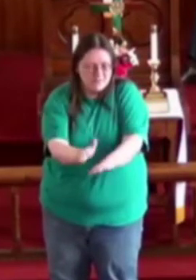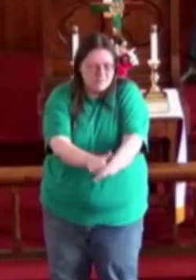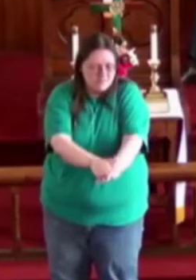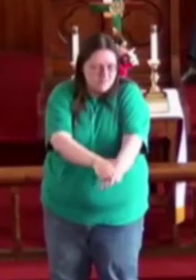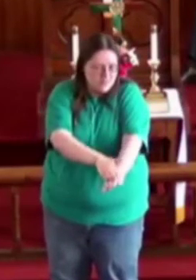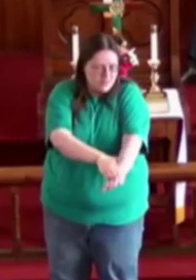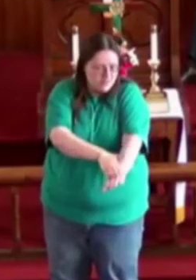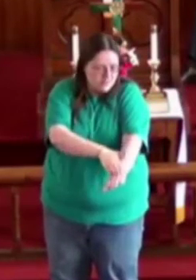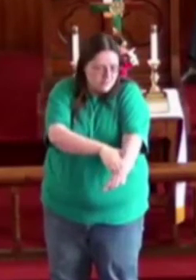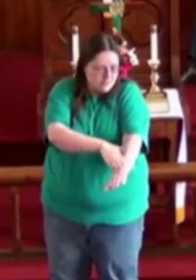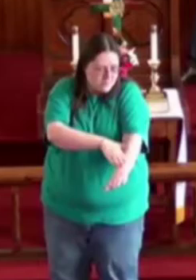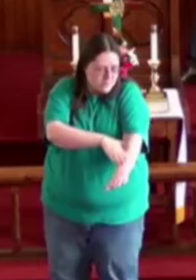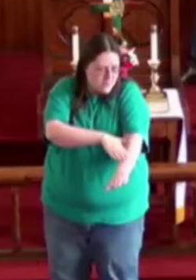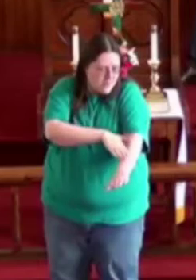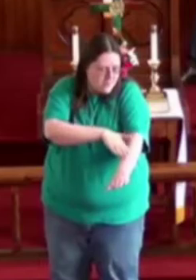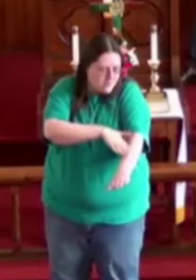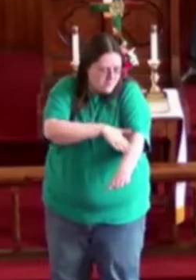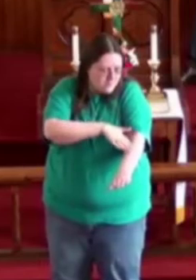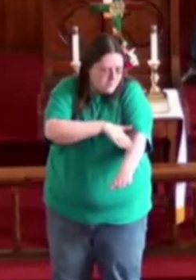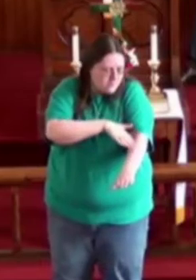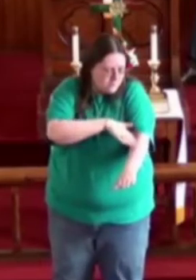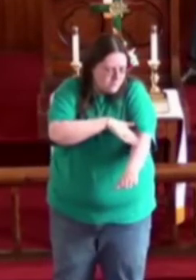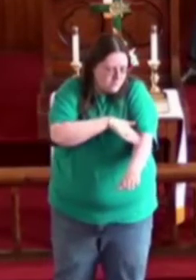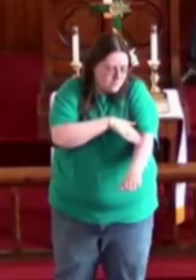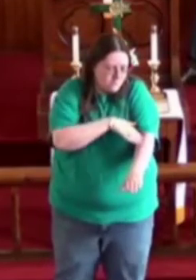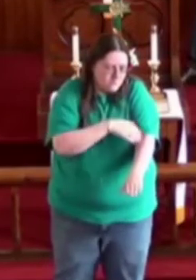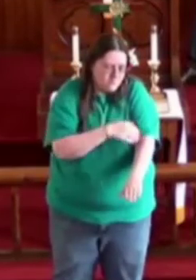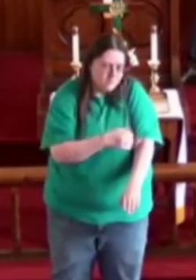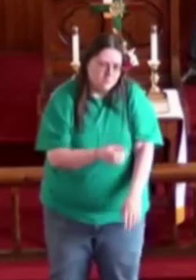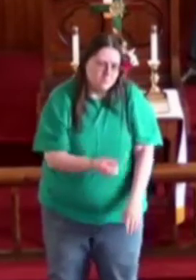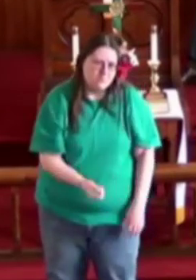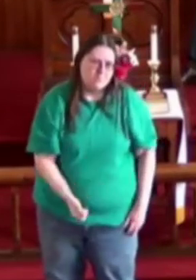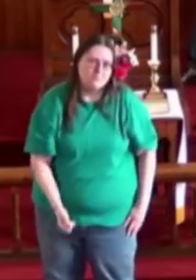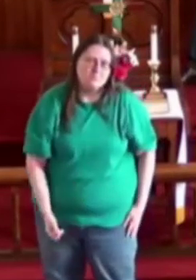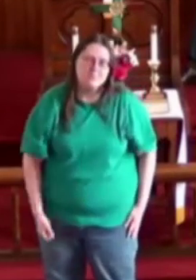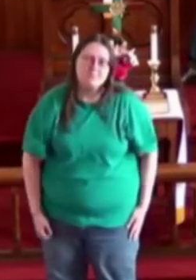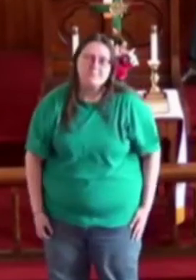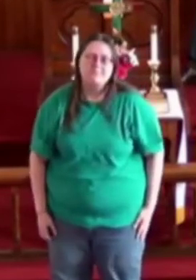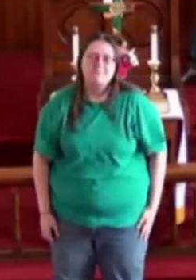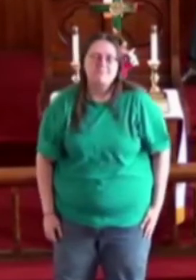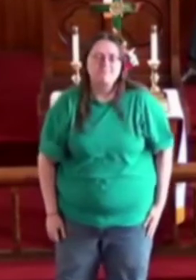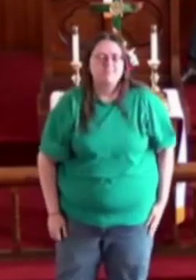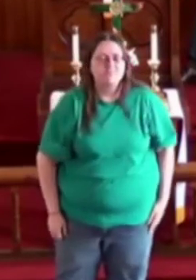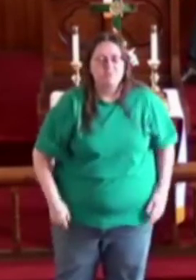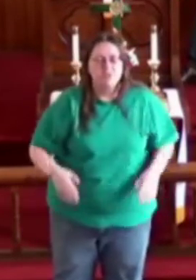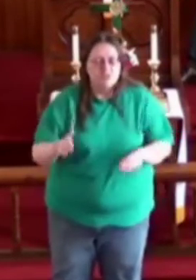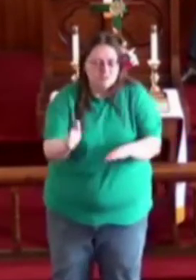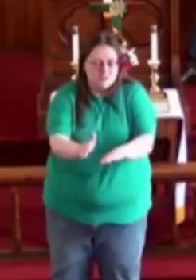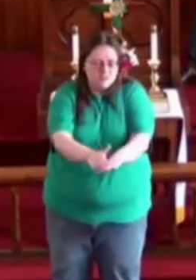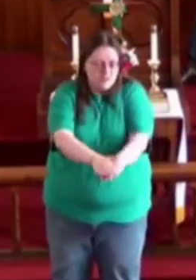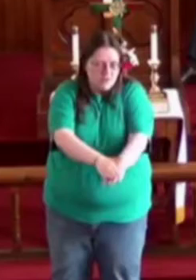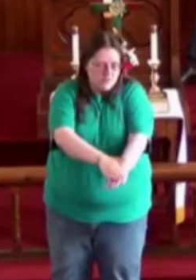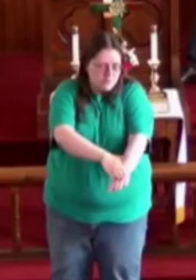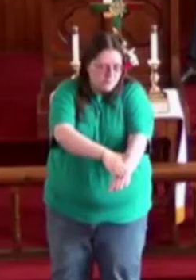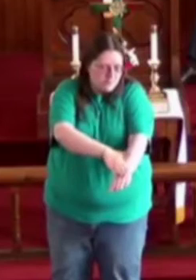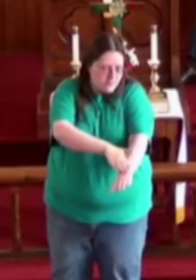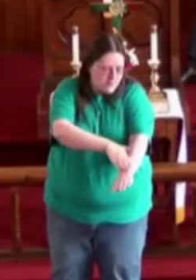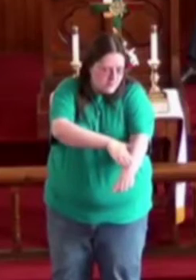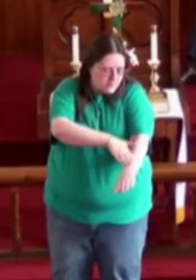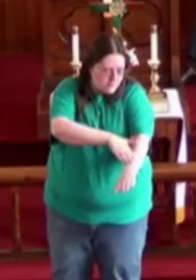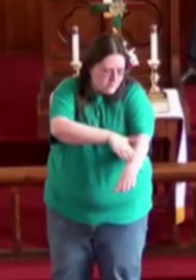Slow down